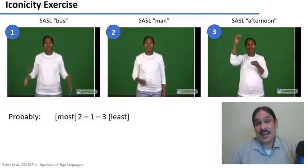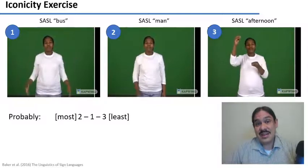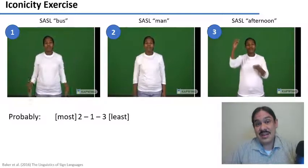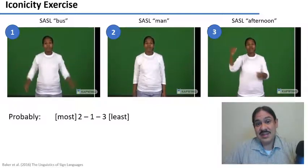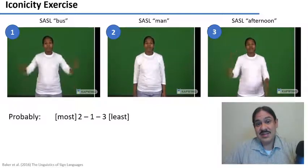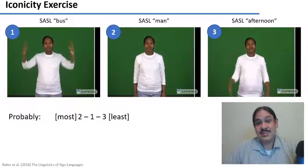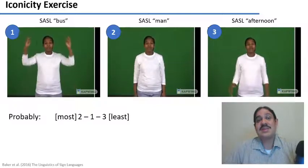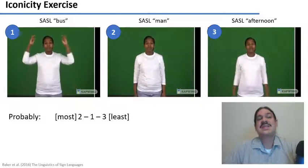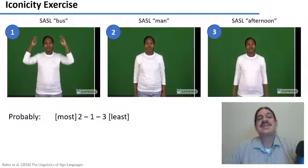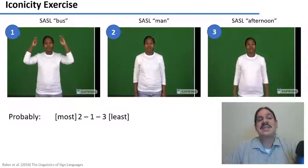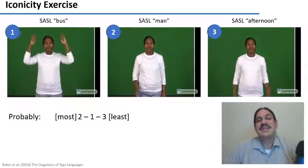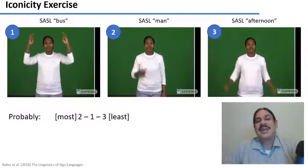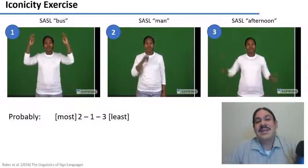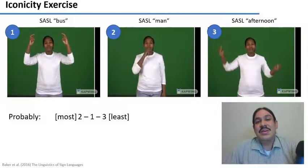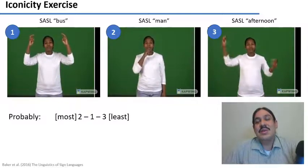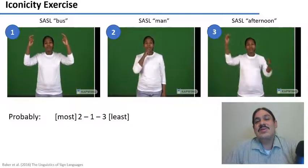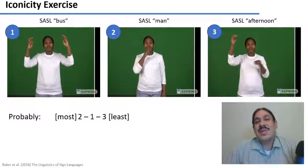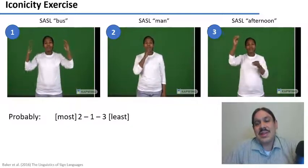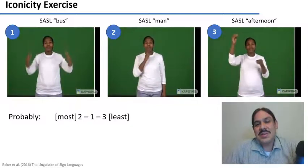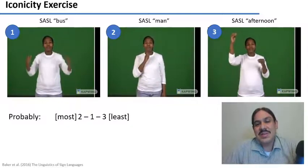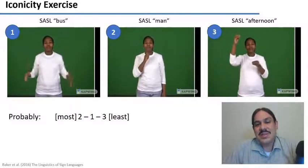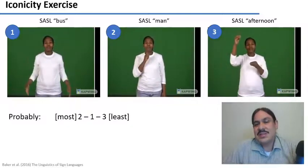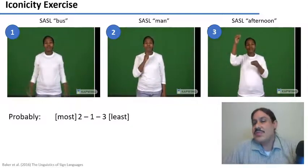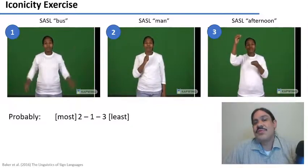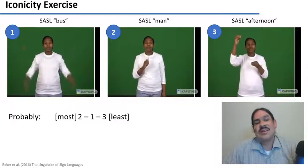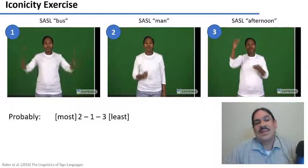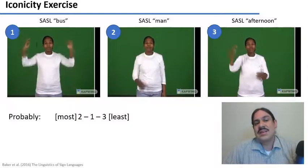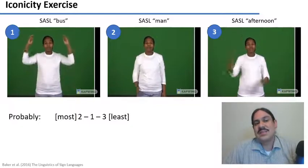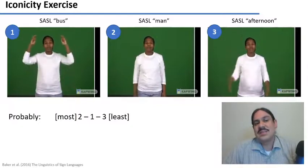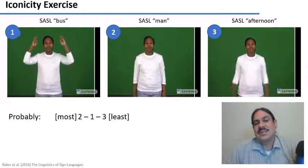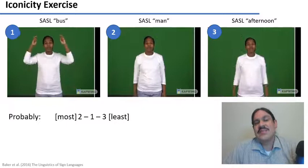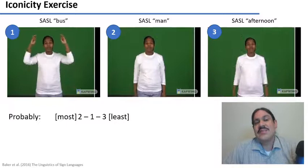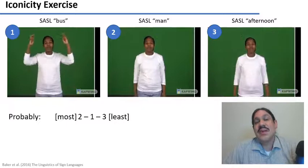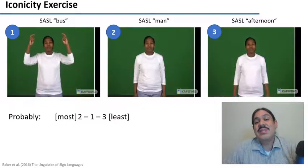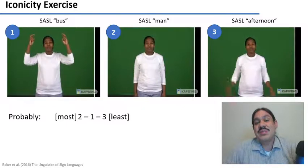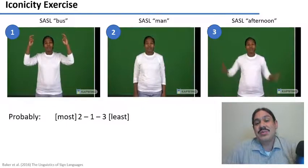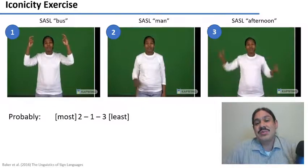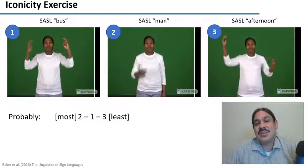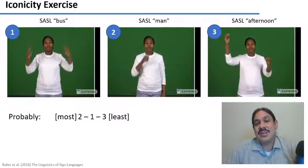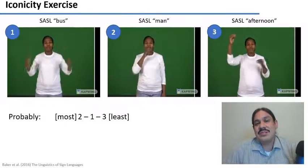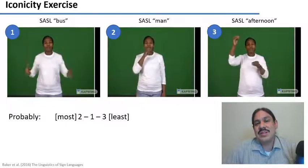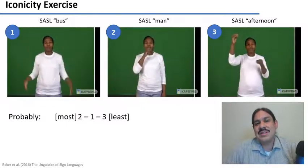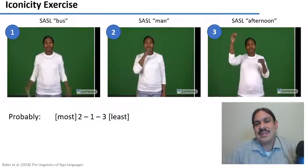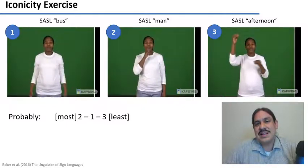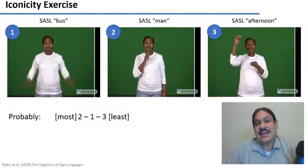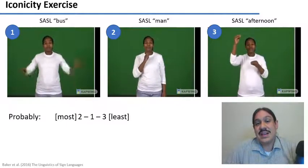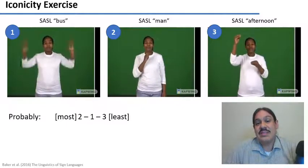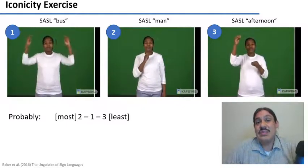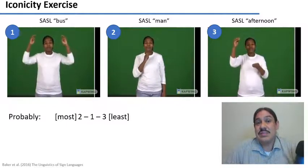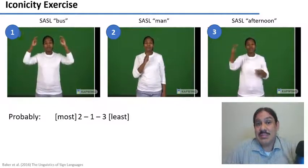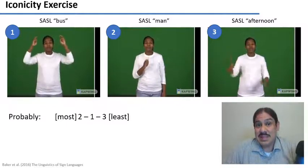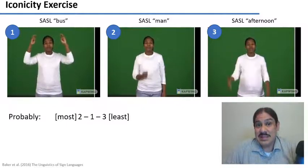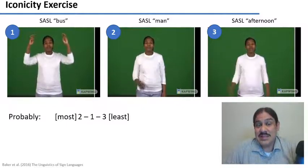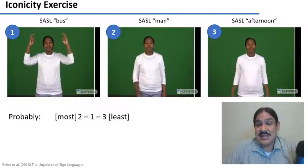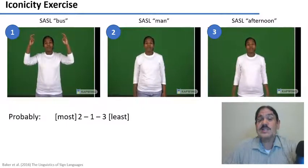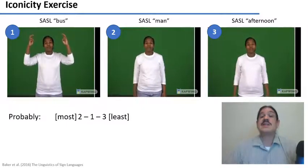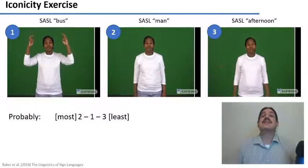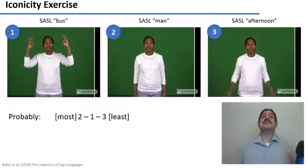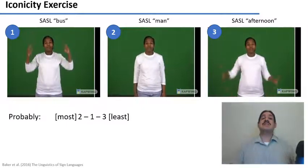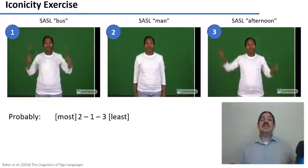connection between the sign and its meaning is arbitrary